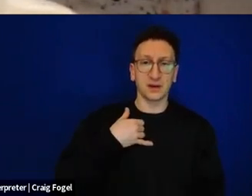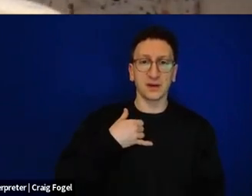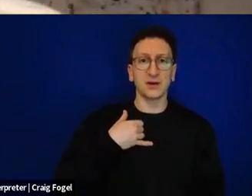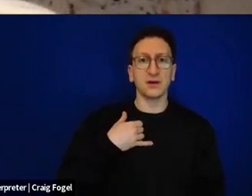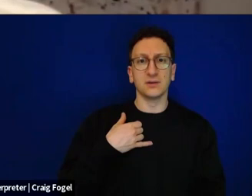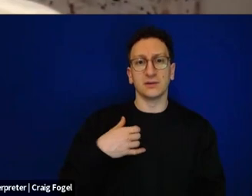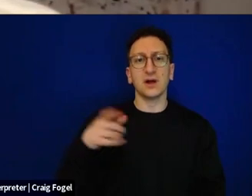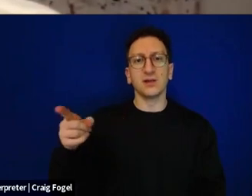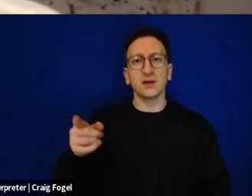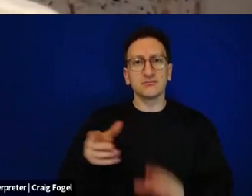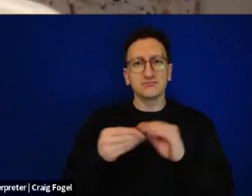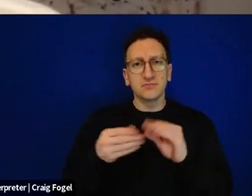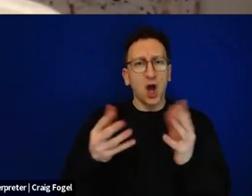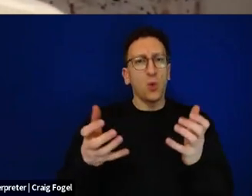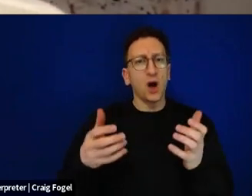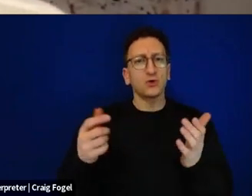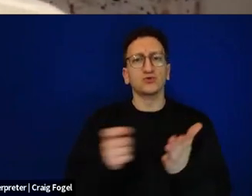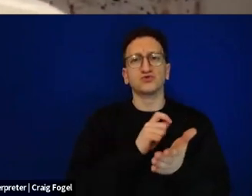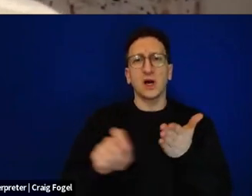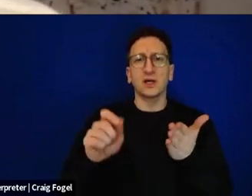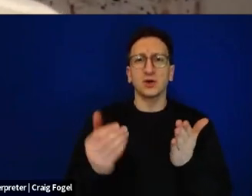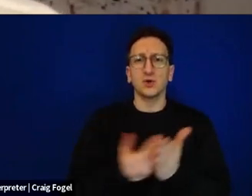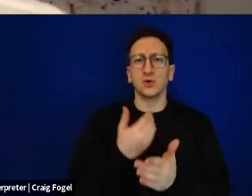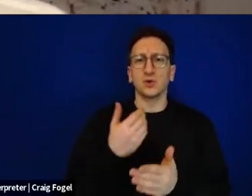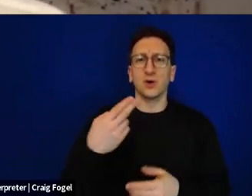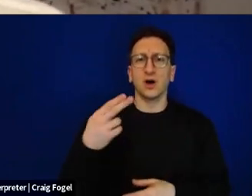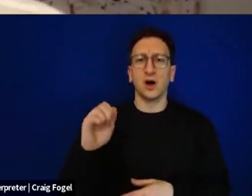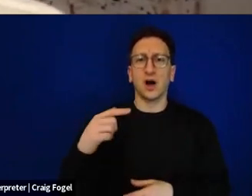a Haggadah in Ukrainian, and that they knew A Different Night, and A Night to Remember,